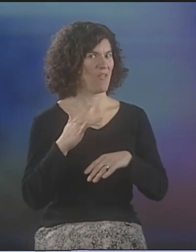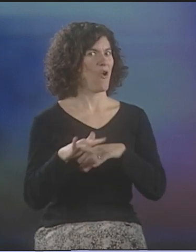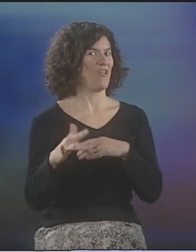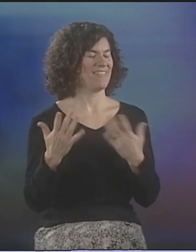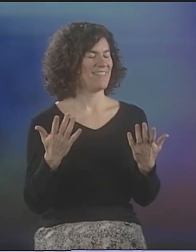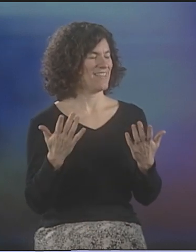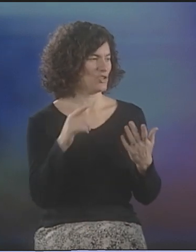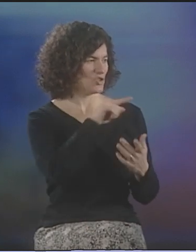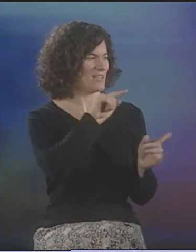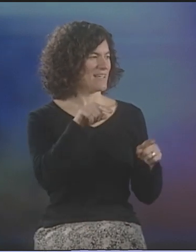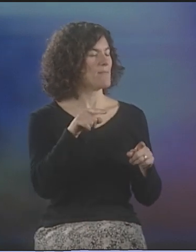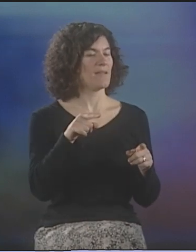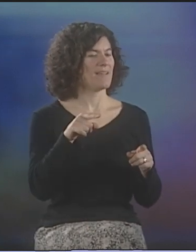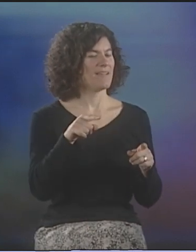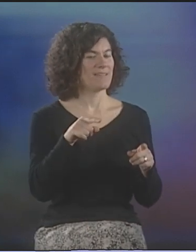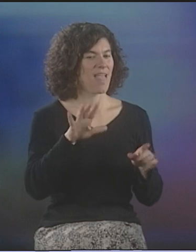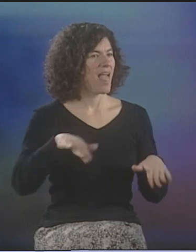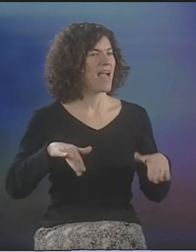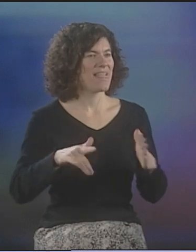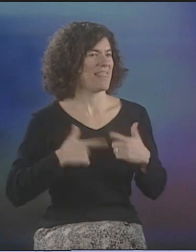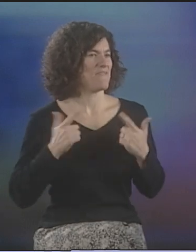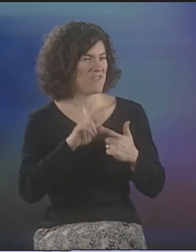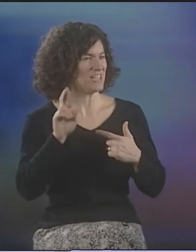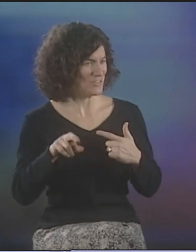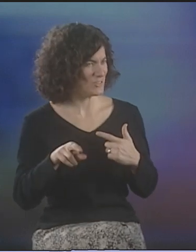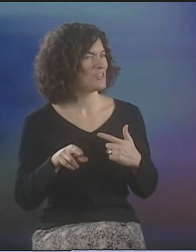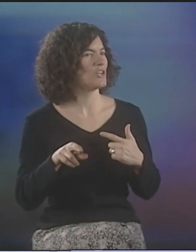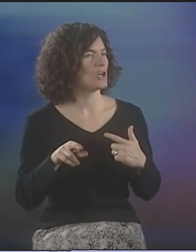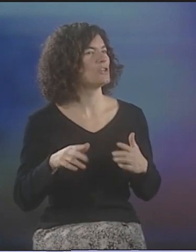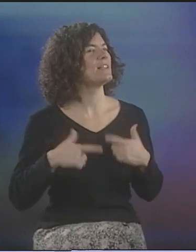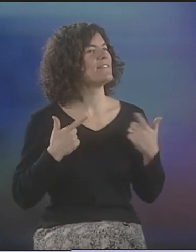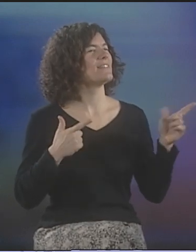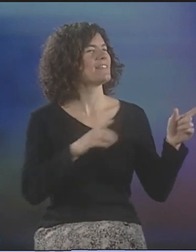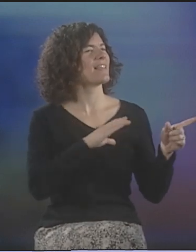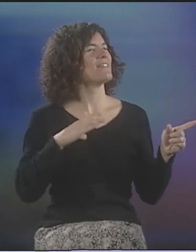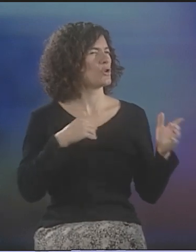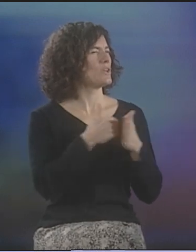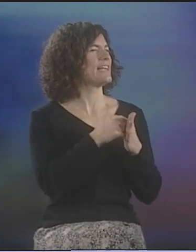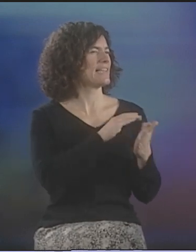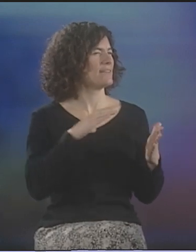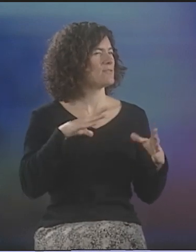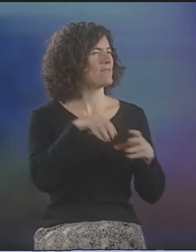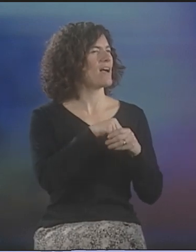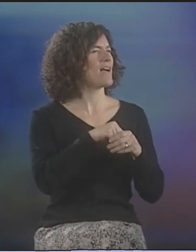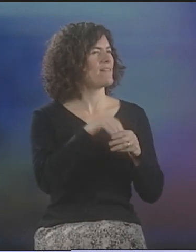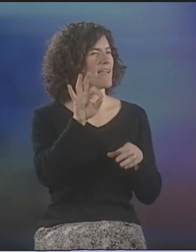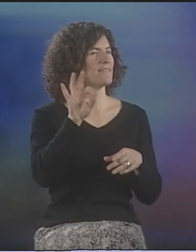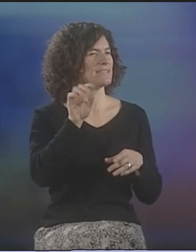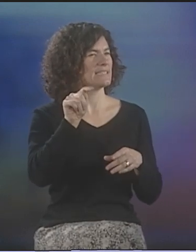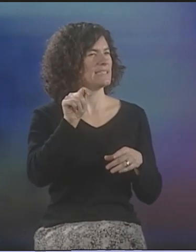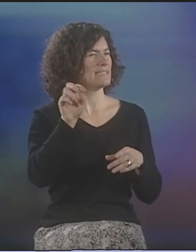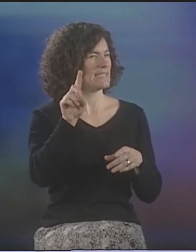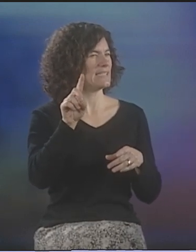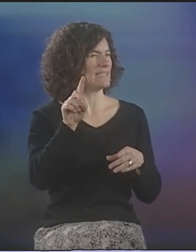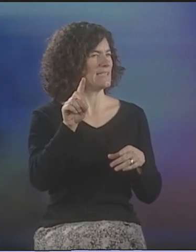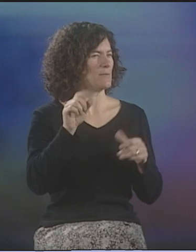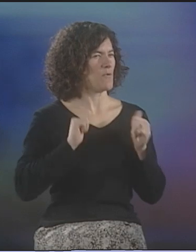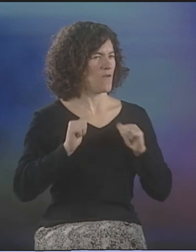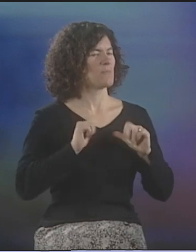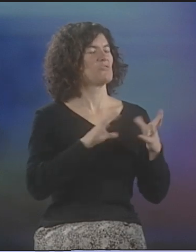I MET HER KIND OF EARLY ON. SHE WASN'T LIVING IN ROCHESTER AT THE TIME. SHE WAS LIVING IN CLEVELAND AND PERFORMING WITH THE FAIRMOUNT THEATRE OF THE DEAF.